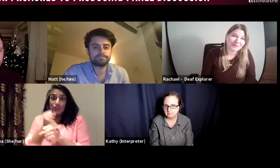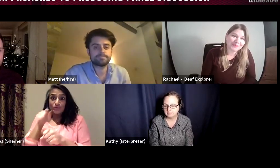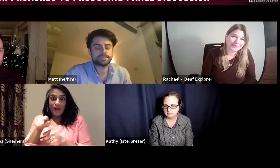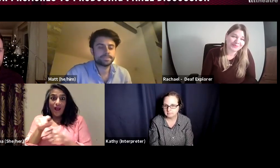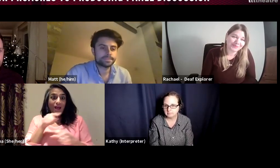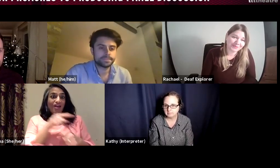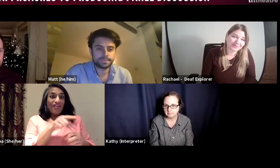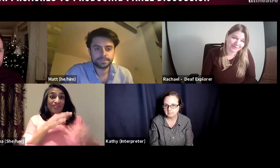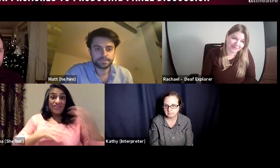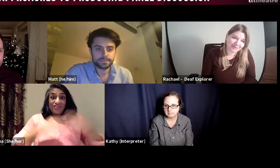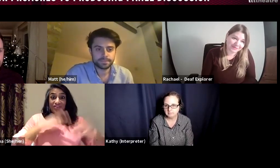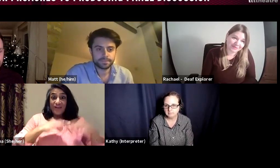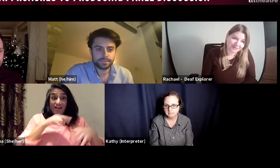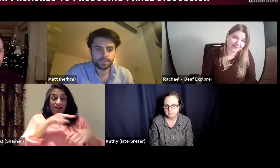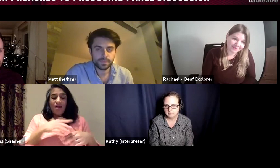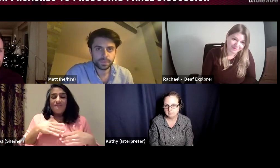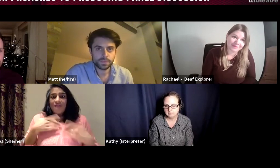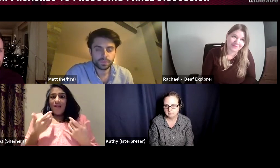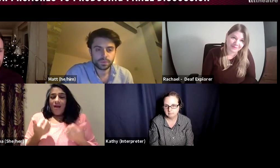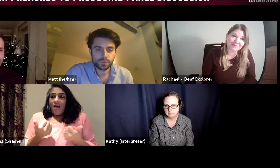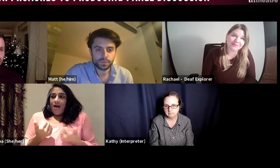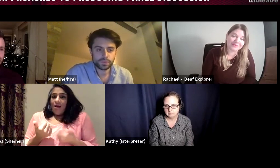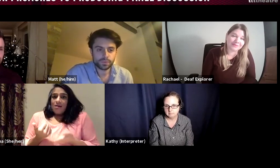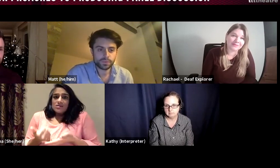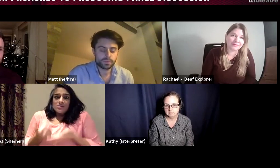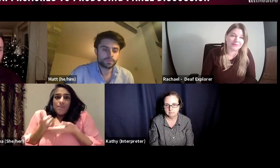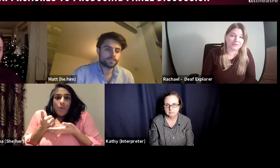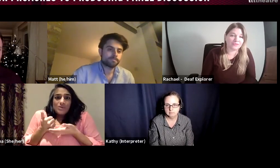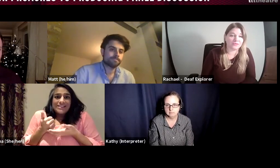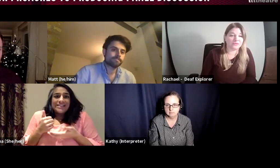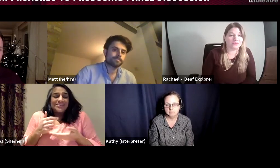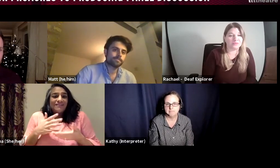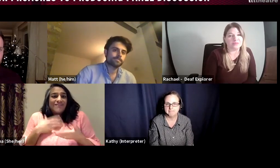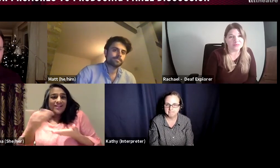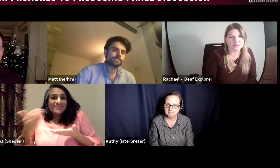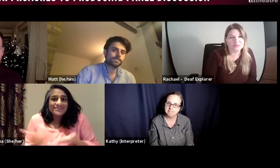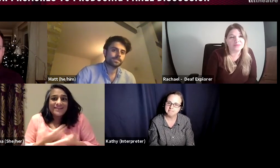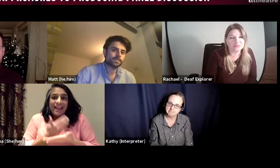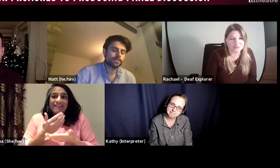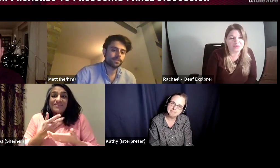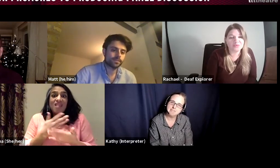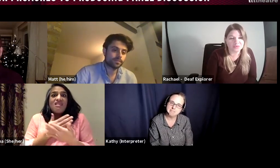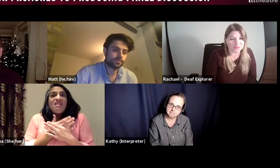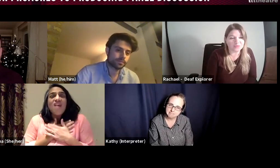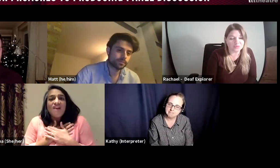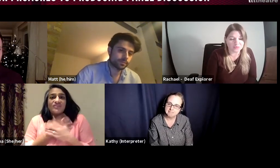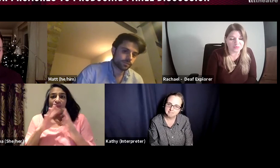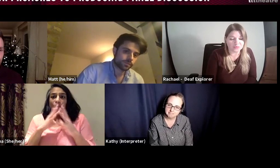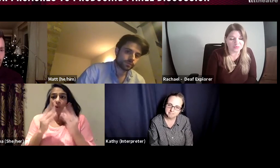and really it is the attitude of the producer that made those actors feel supported, they felt safe,